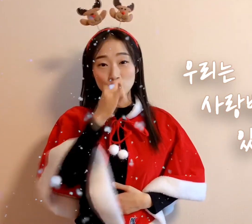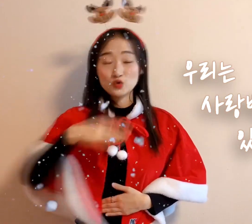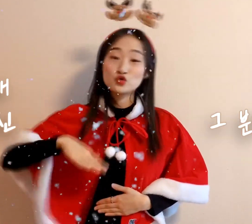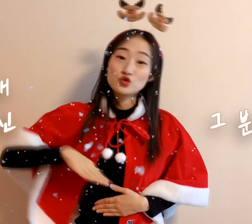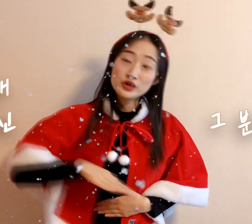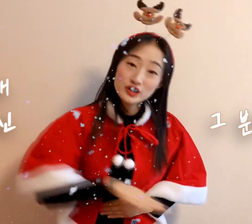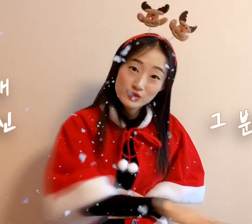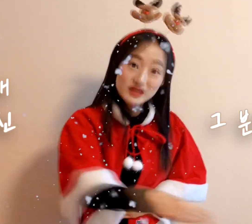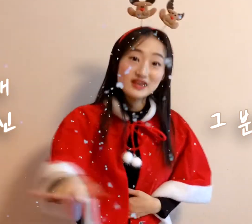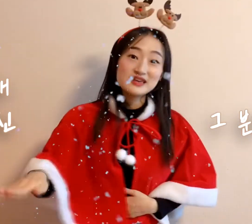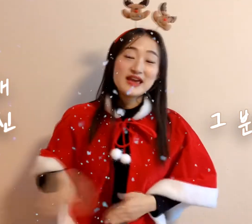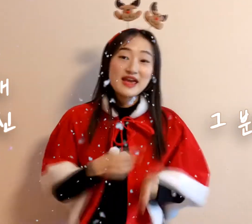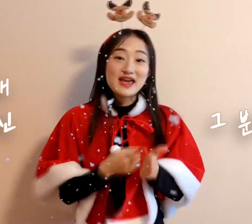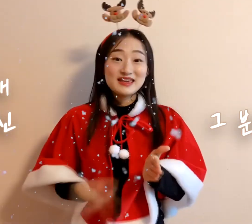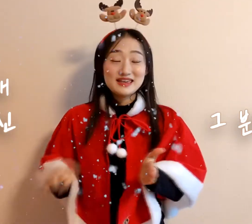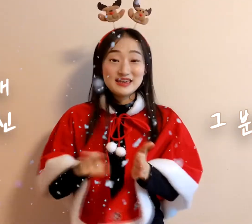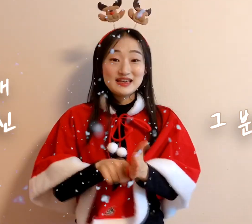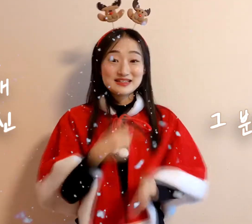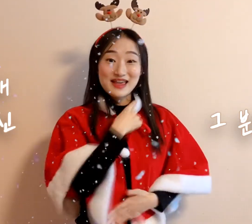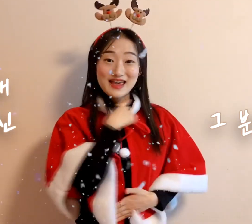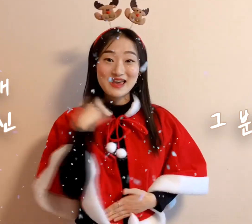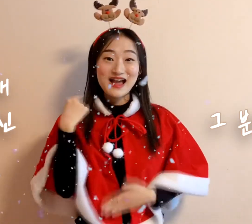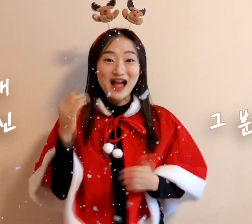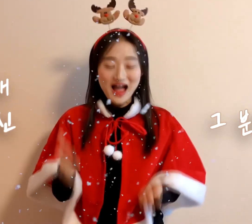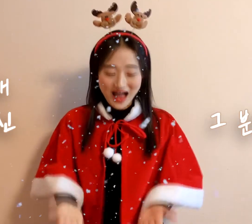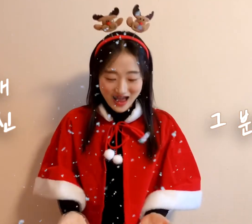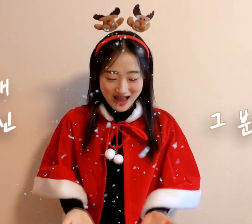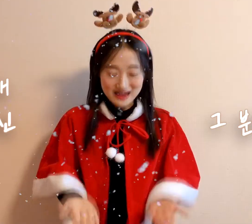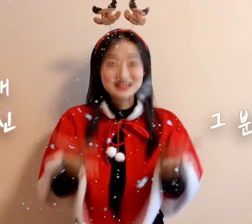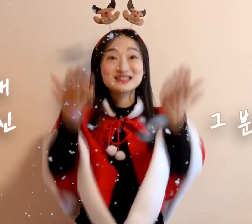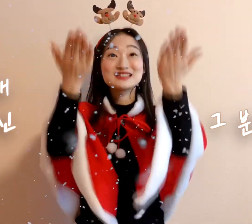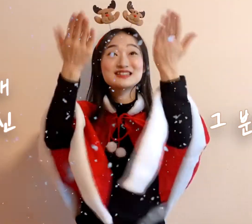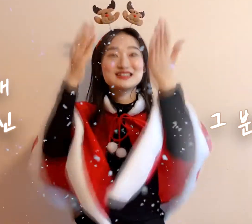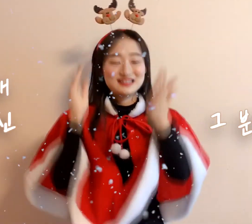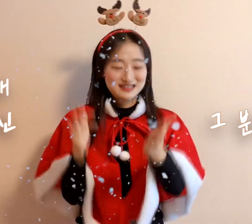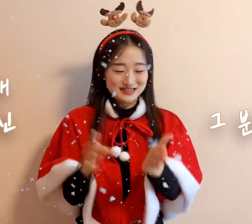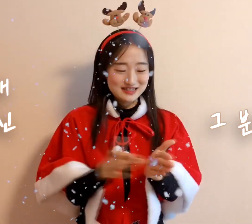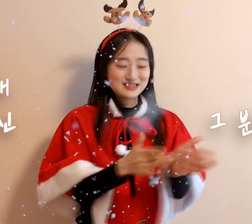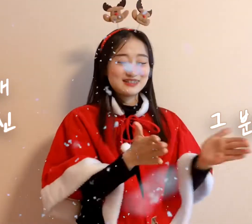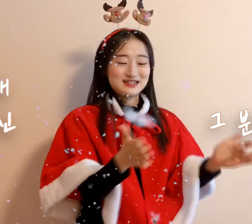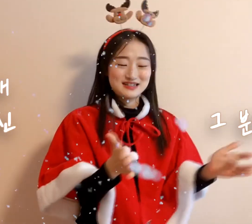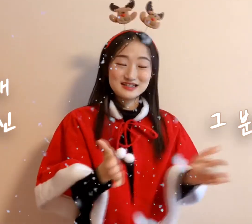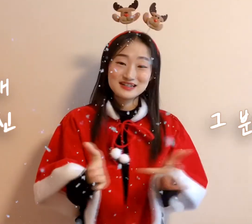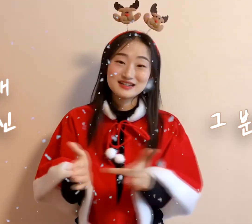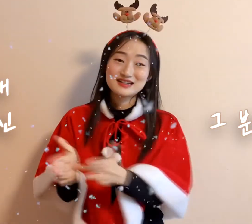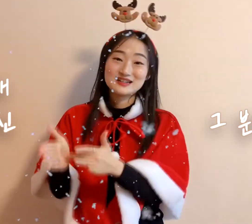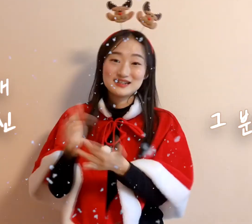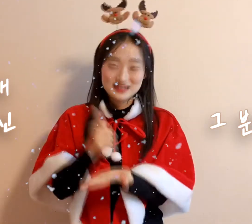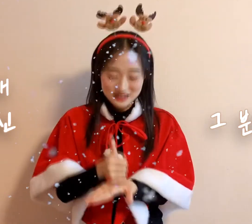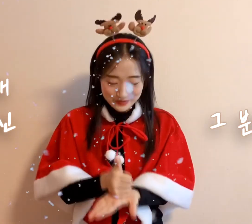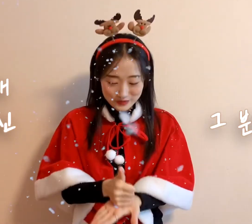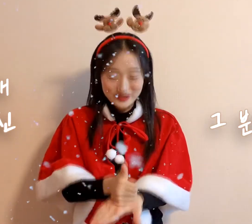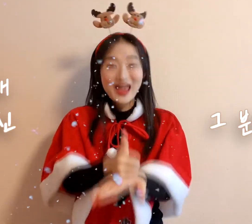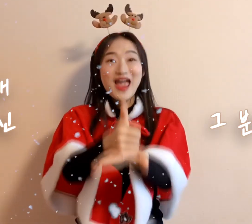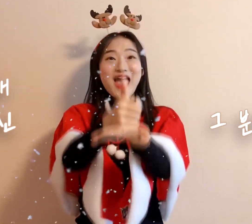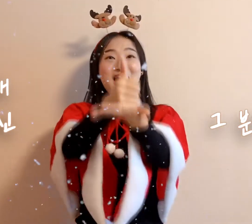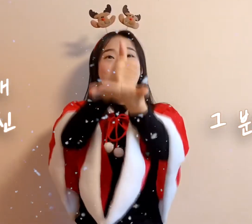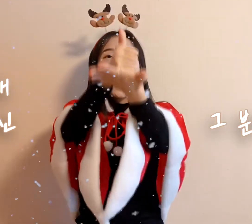by the ONE who sacrificed everything for us